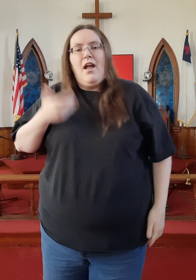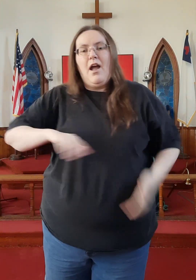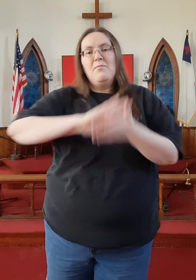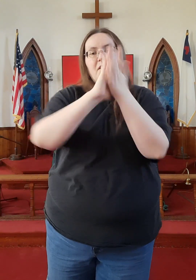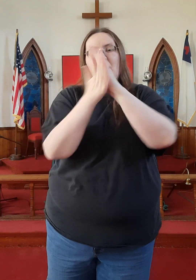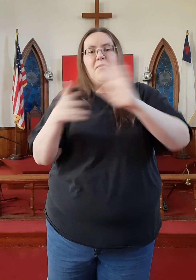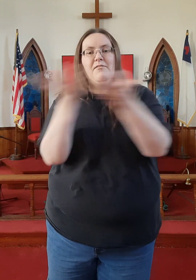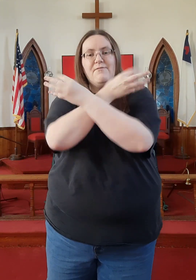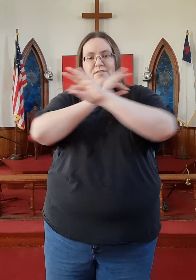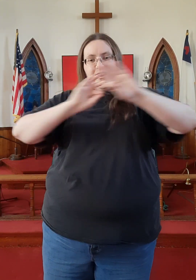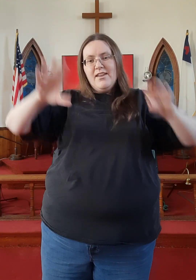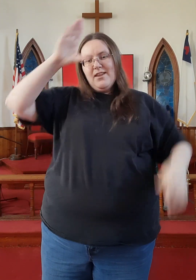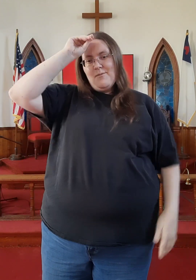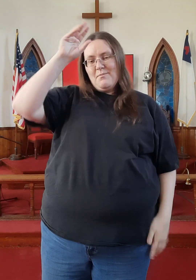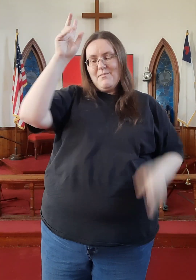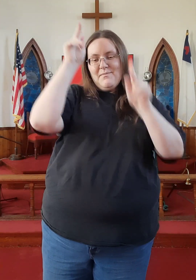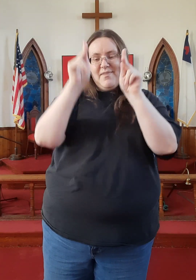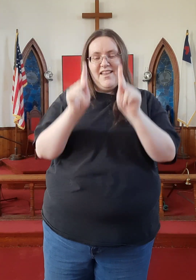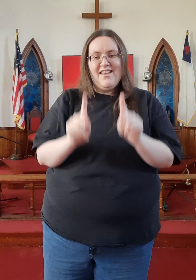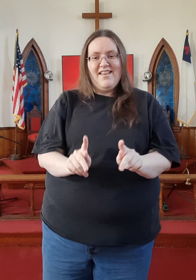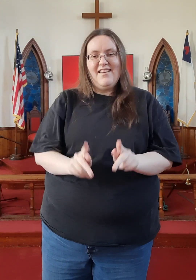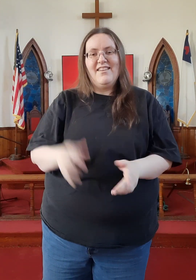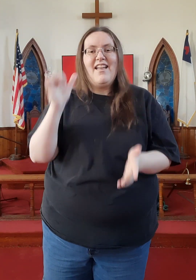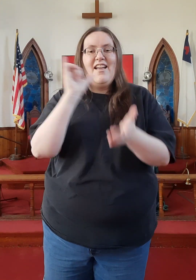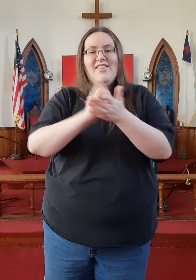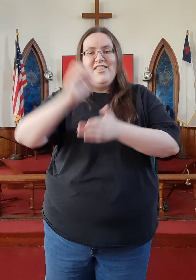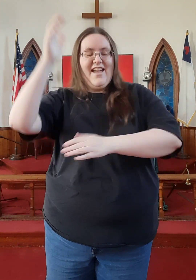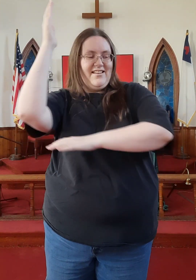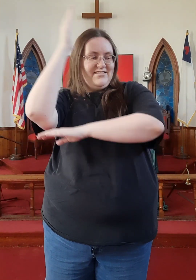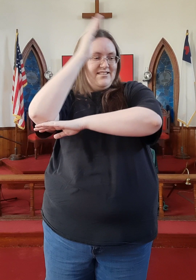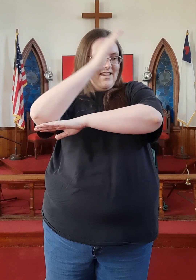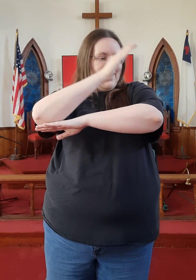And I became a free man that day